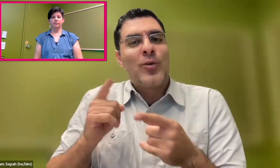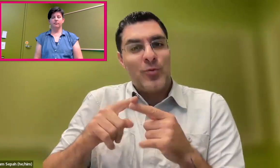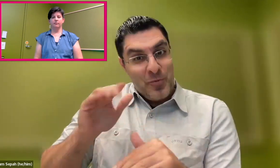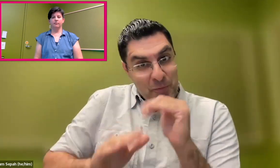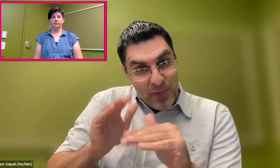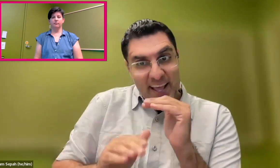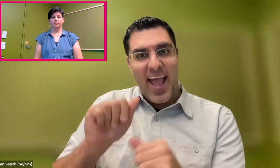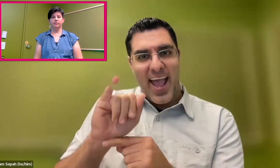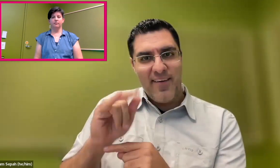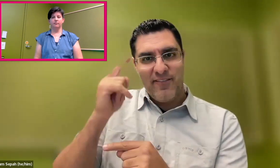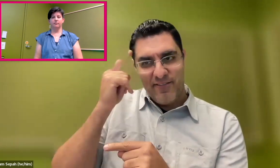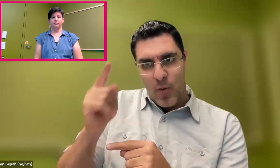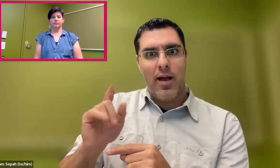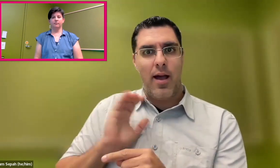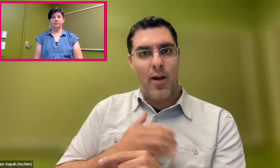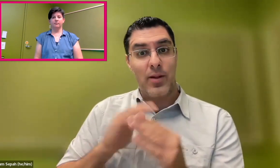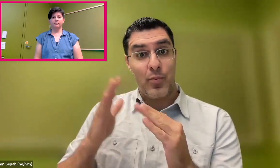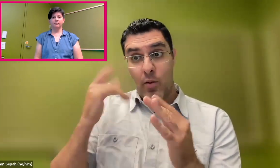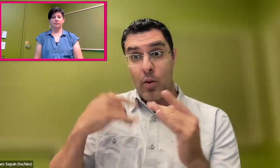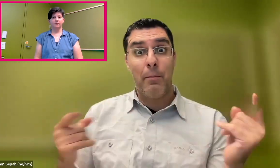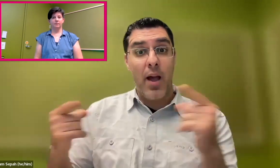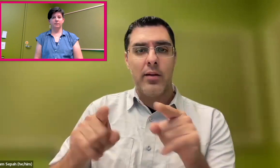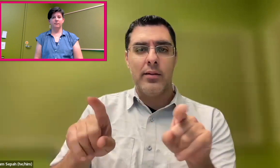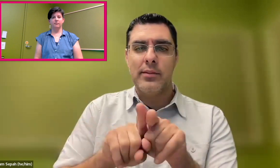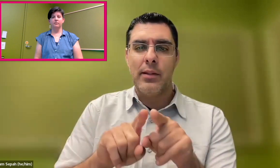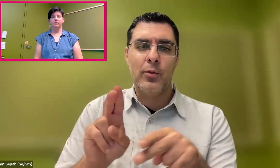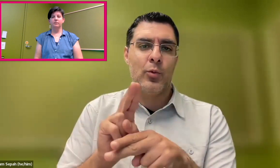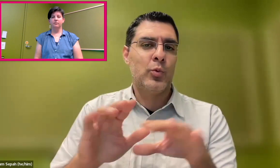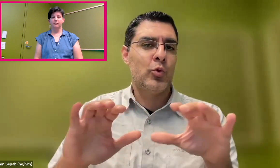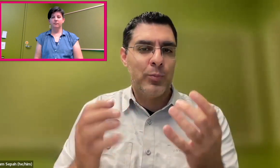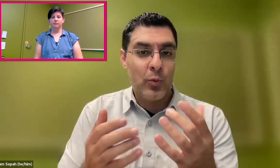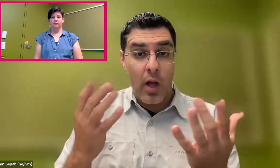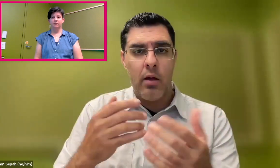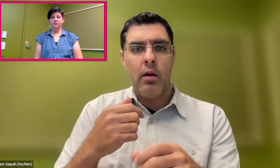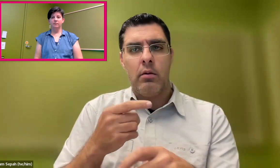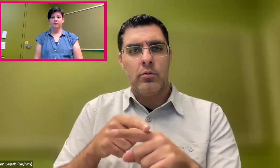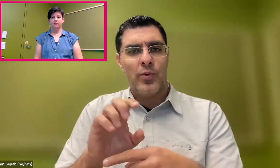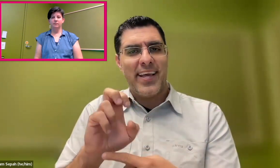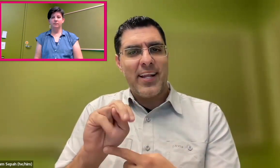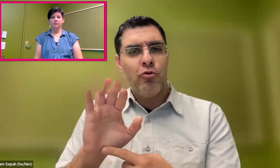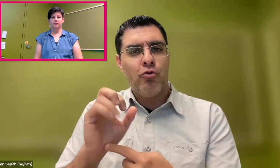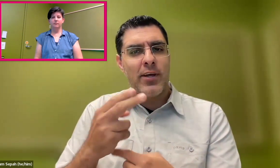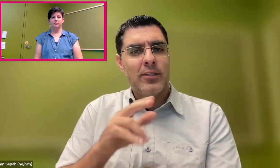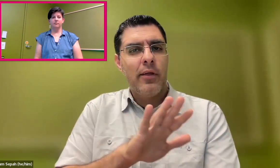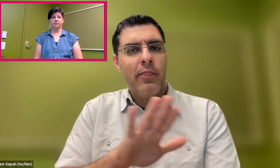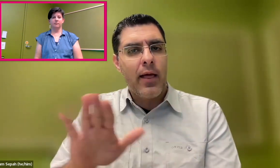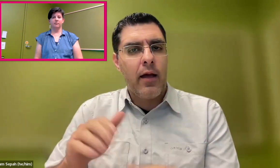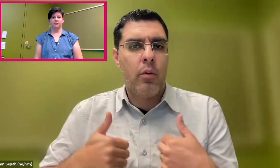And we say that they should be inspired to build AI for our society, because we